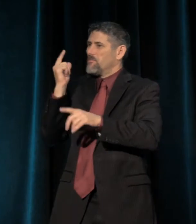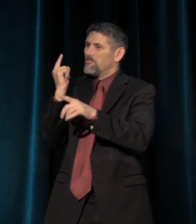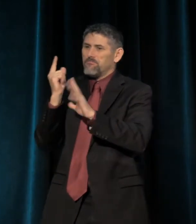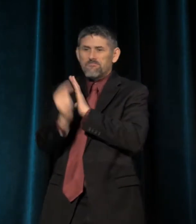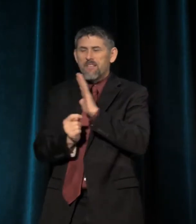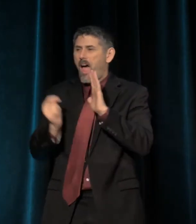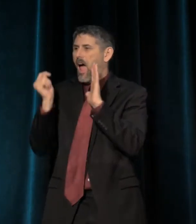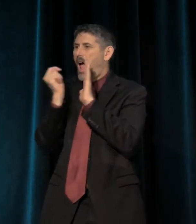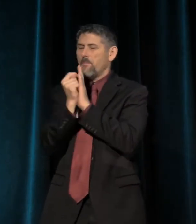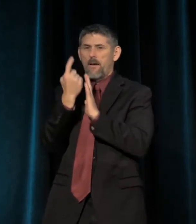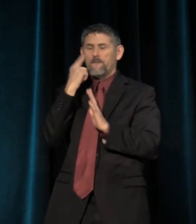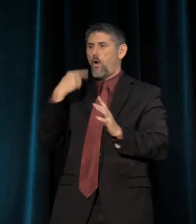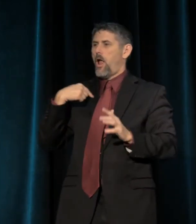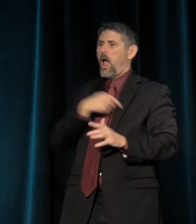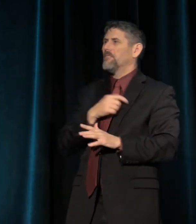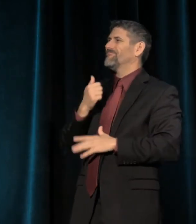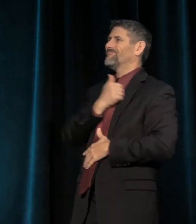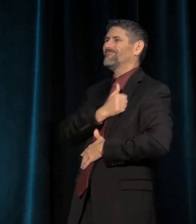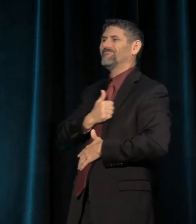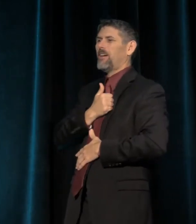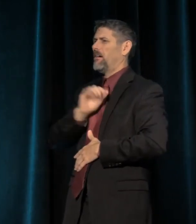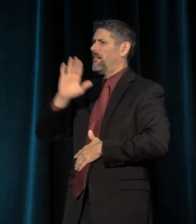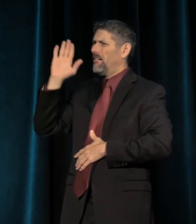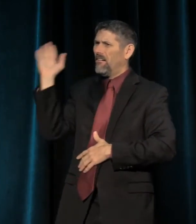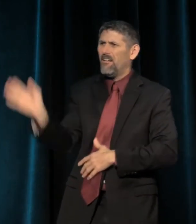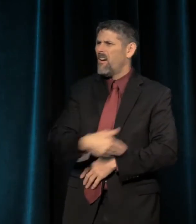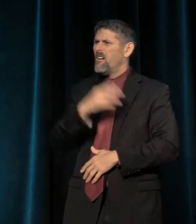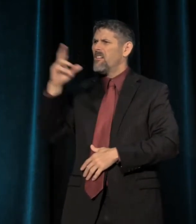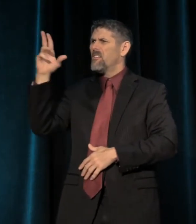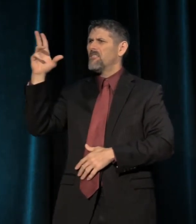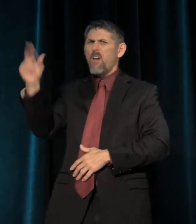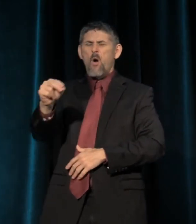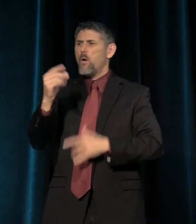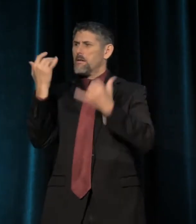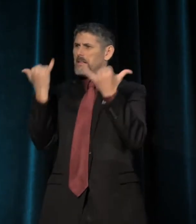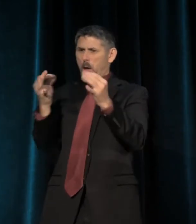These are not times for us to apologize. There's never been a more important time